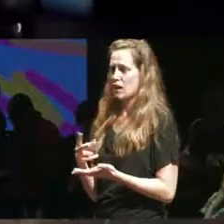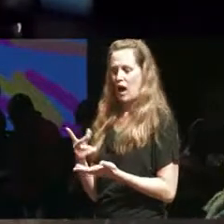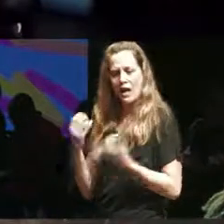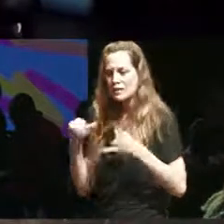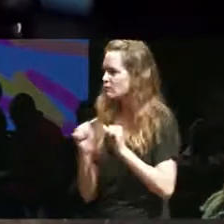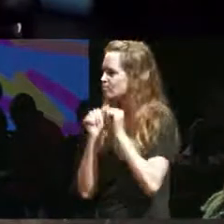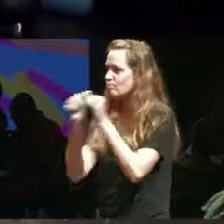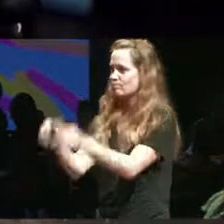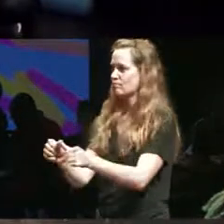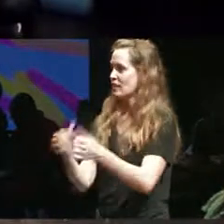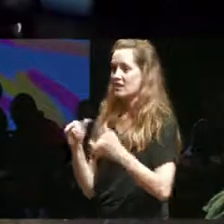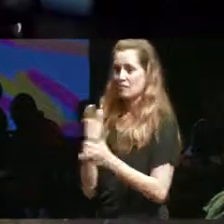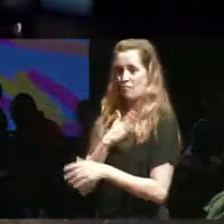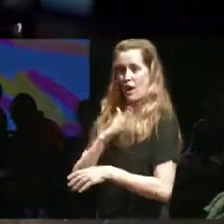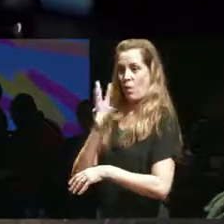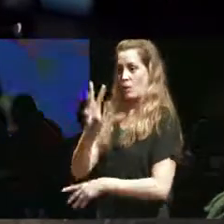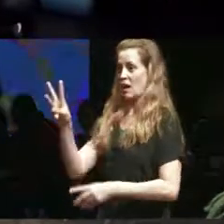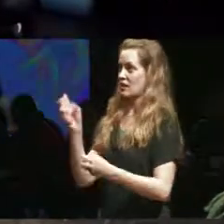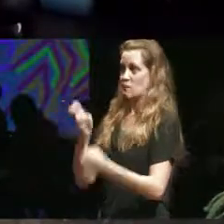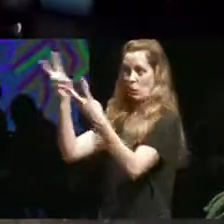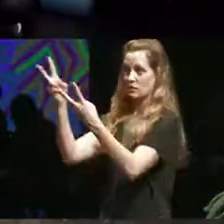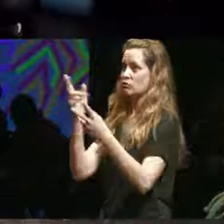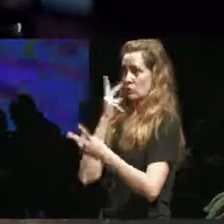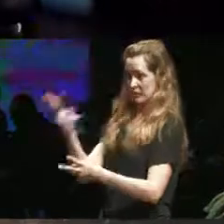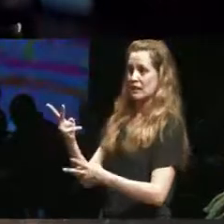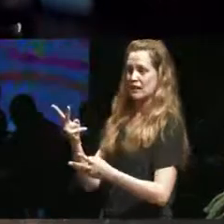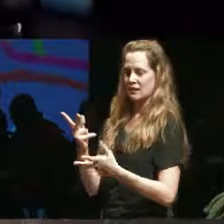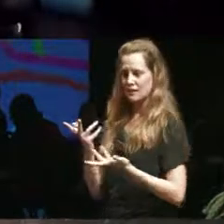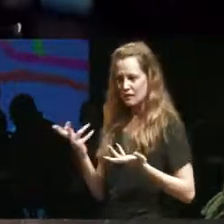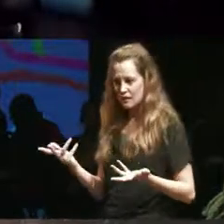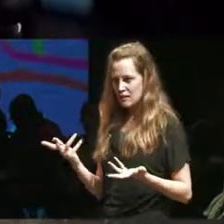it's on my website but it's up there but I find it to be so beautiful like I